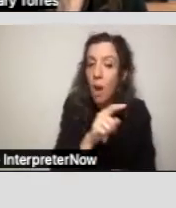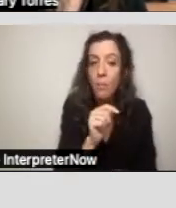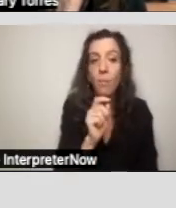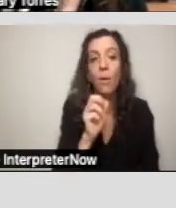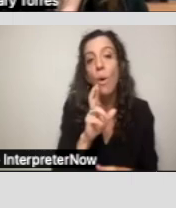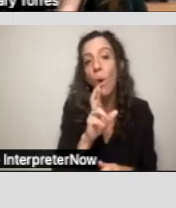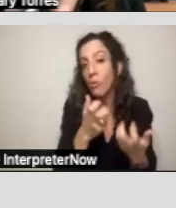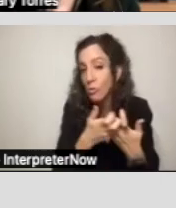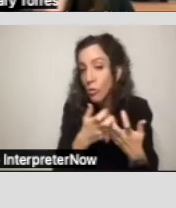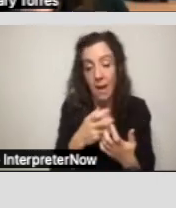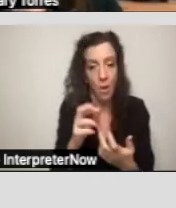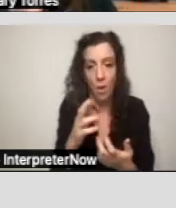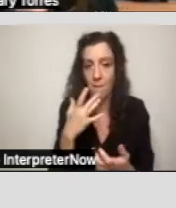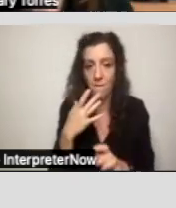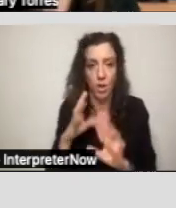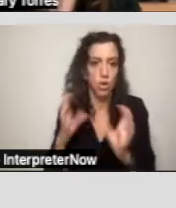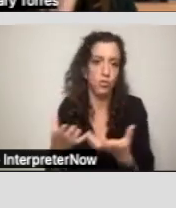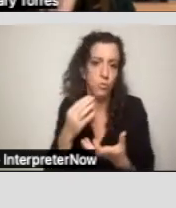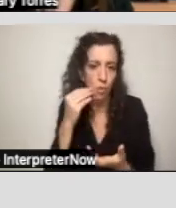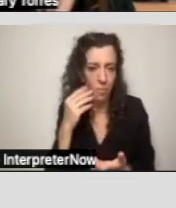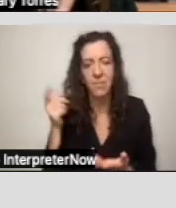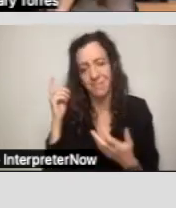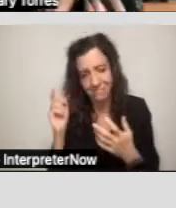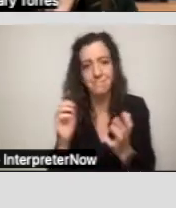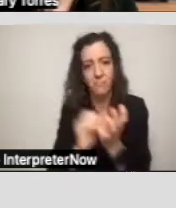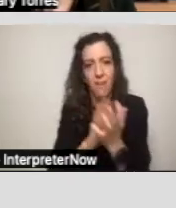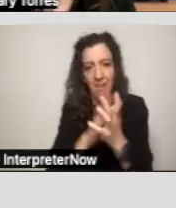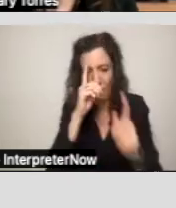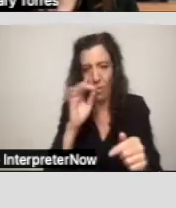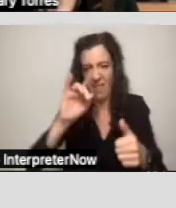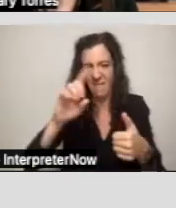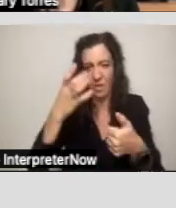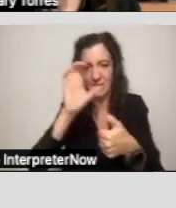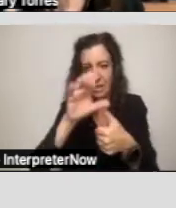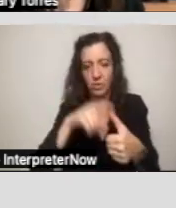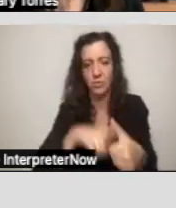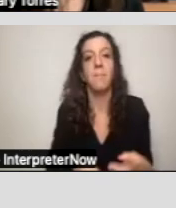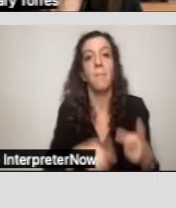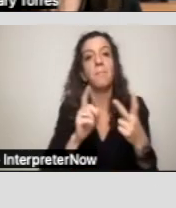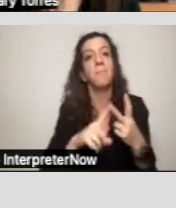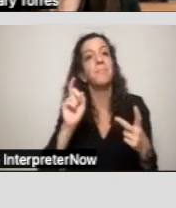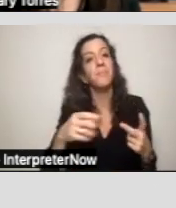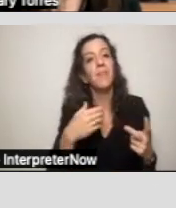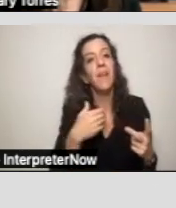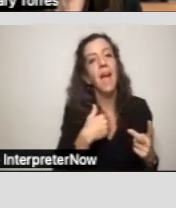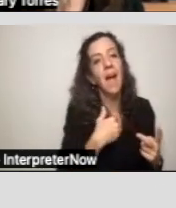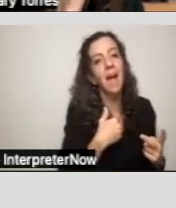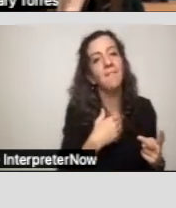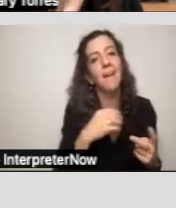So that goat should be written in there. There should be an area for also recreational activities.